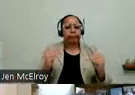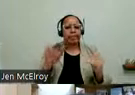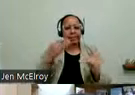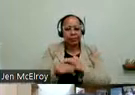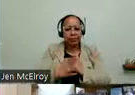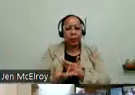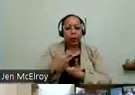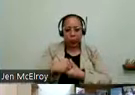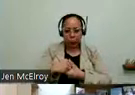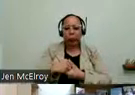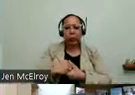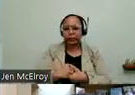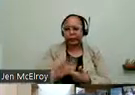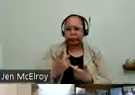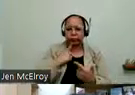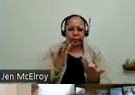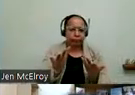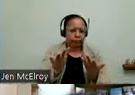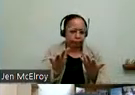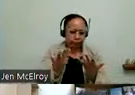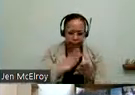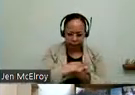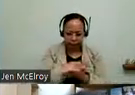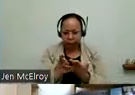across the board and all of our communities.